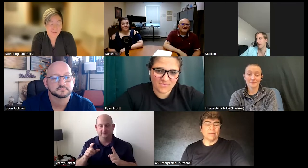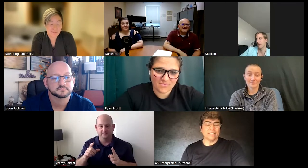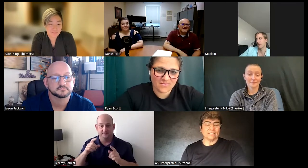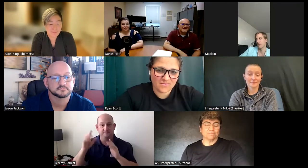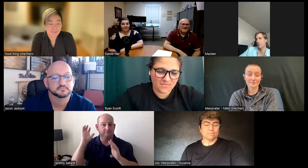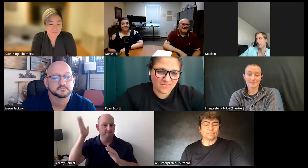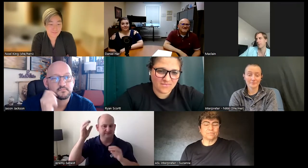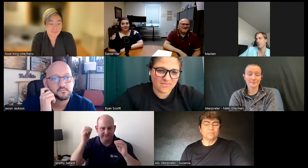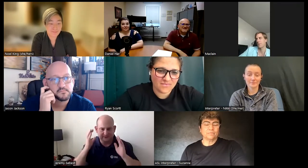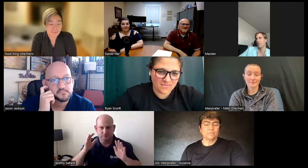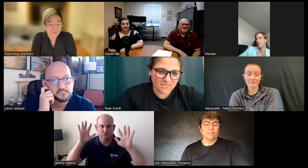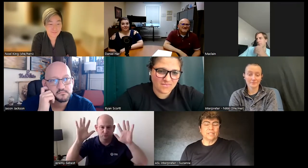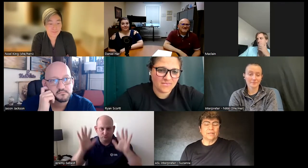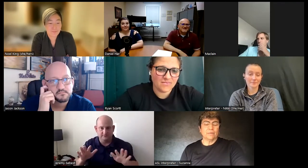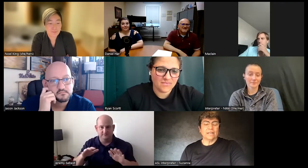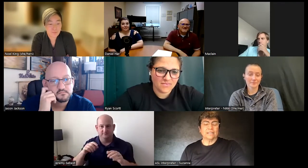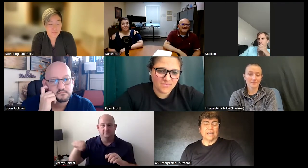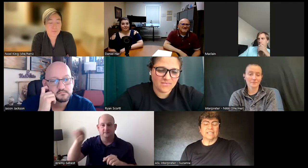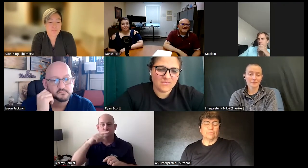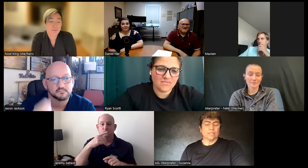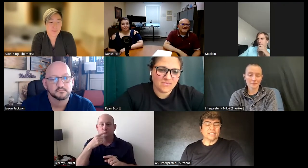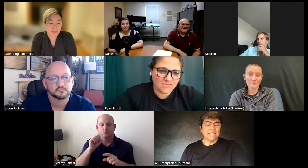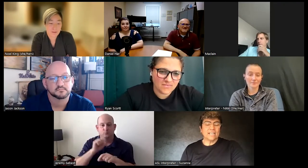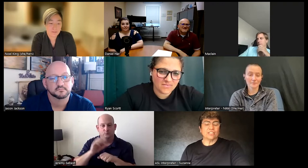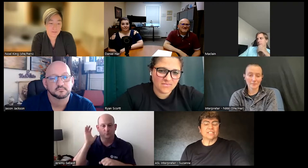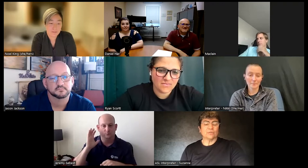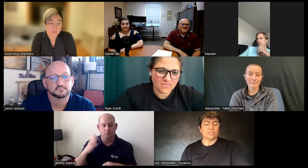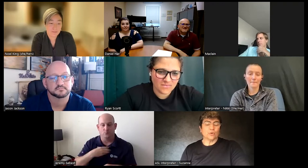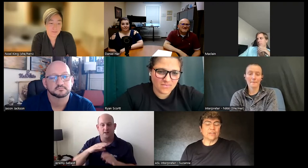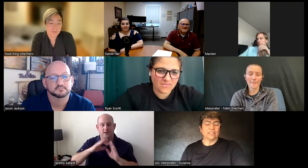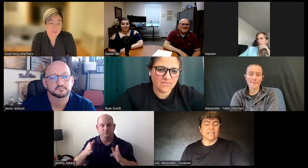amazing but I did presentations it was great the